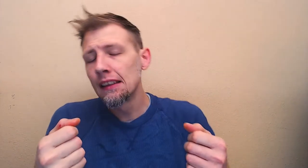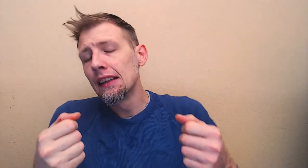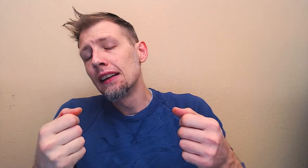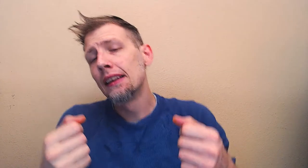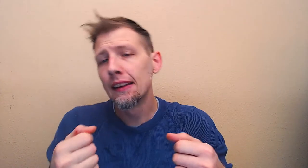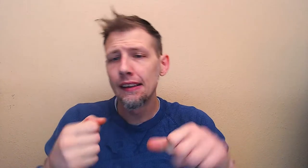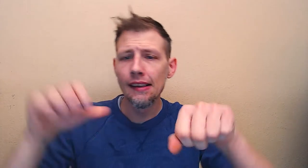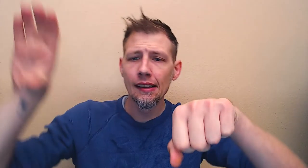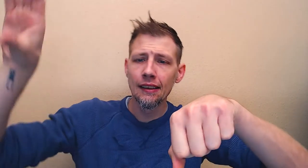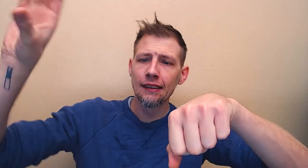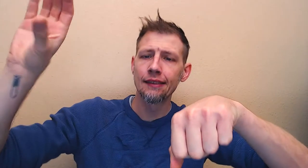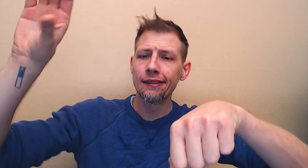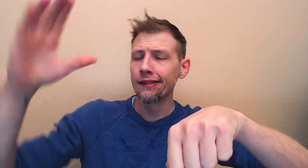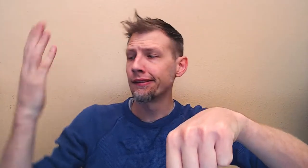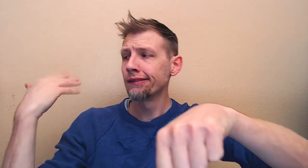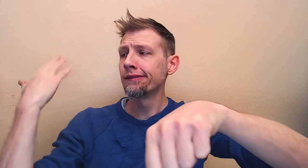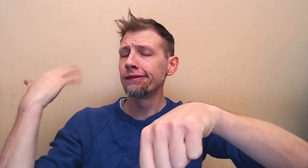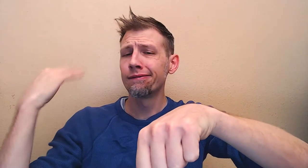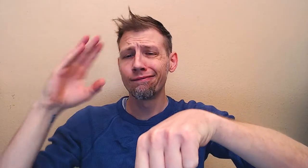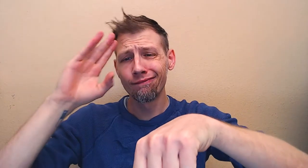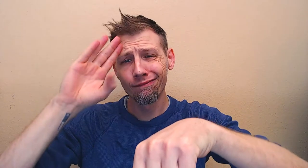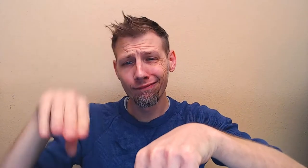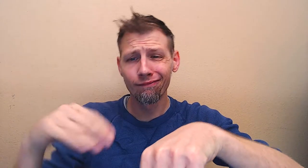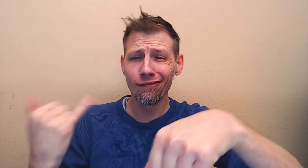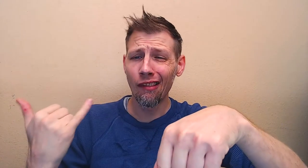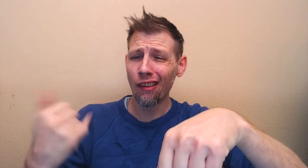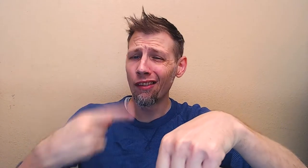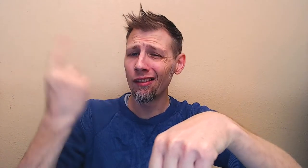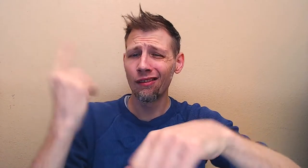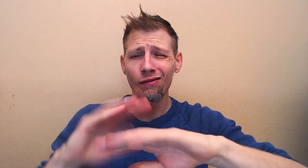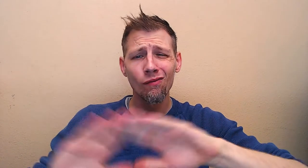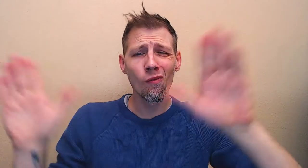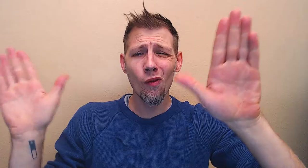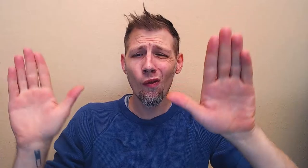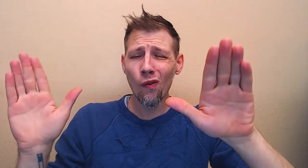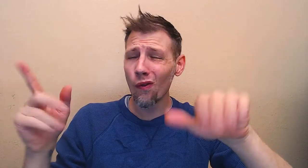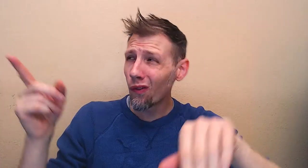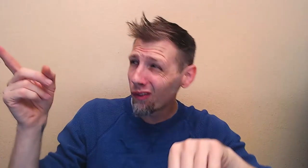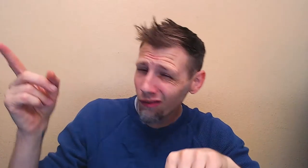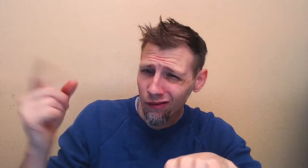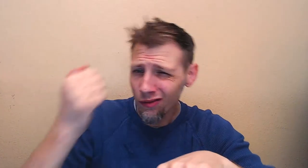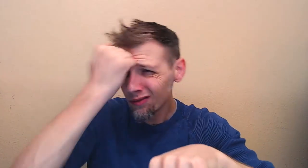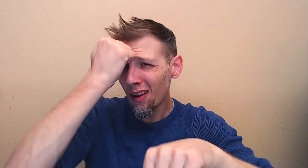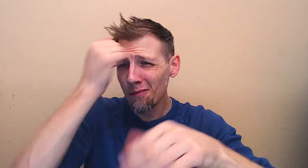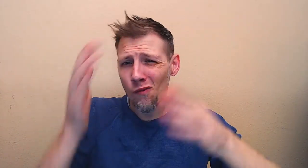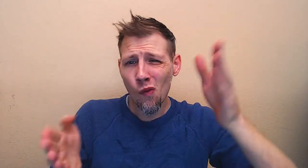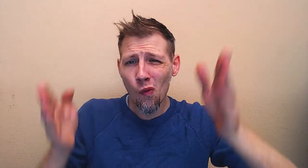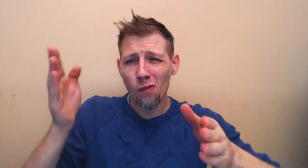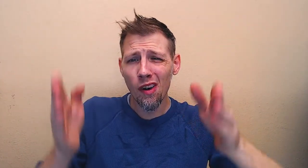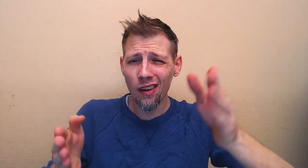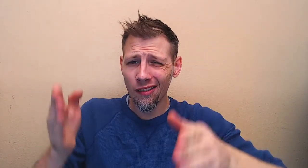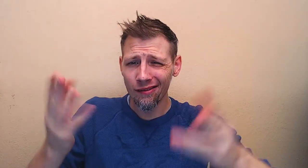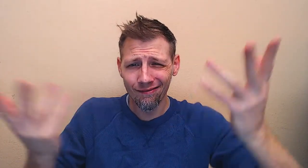(sigh) Hey, kid... nowadays there aren't any meat drivers, only dumb robots!